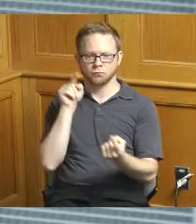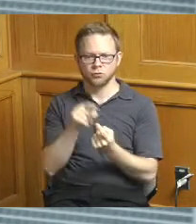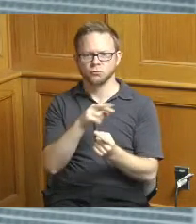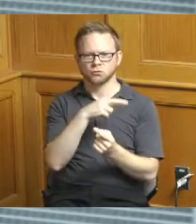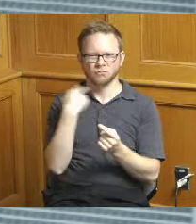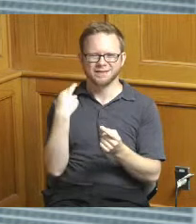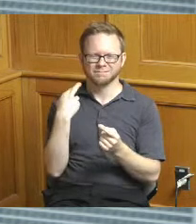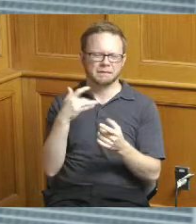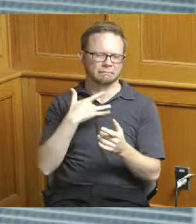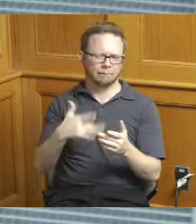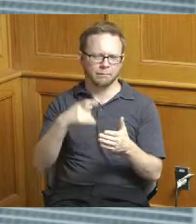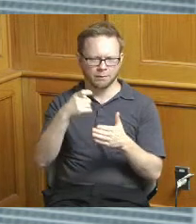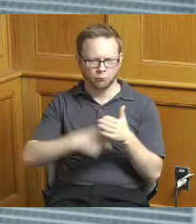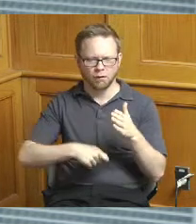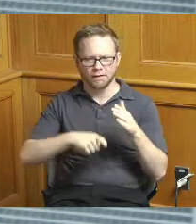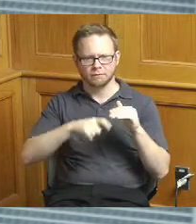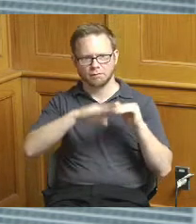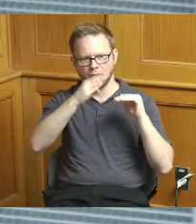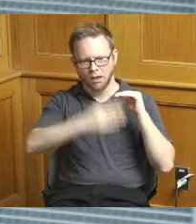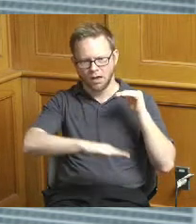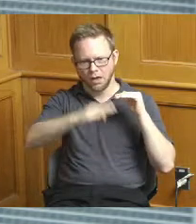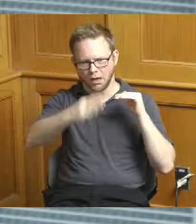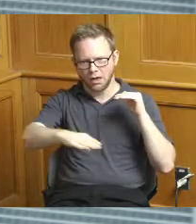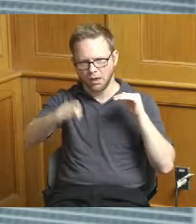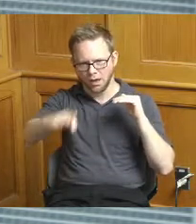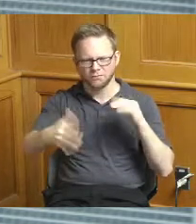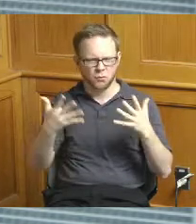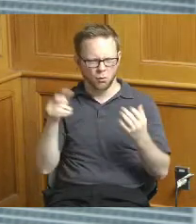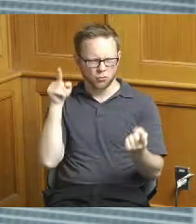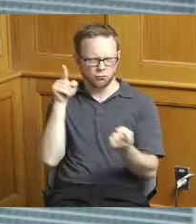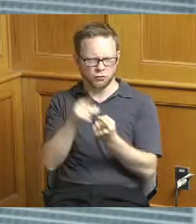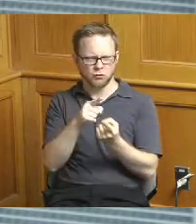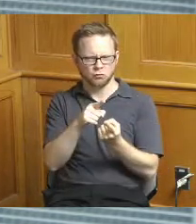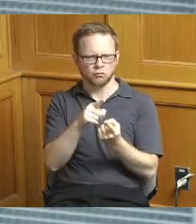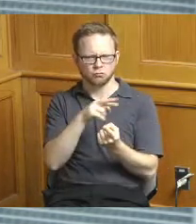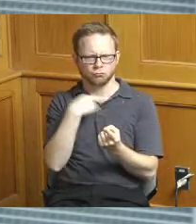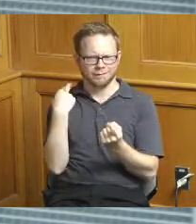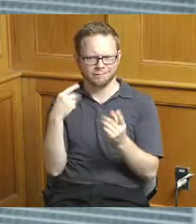a little bit better so that's something you'll see I think here going forward is more desire